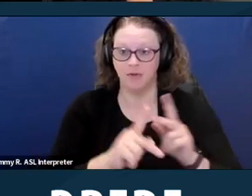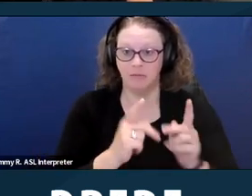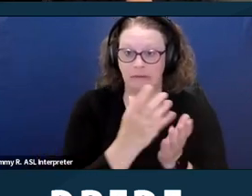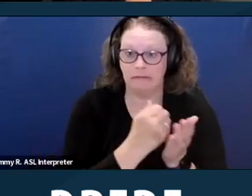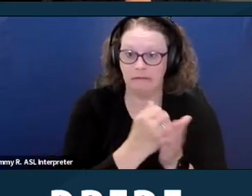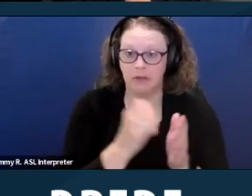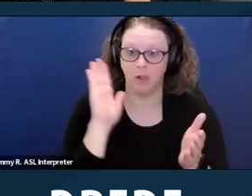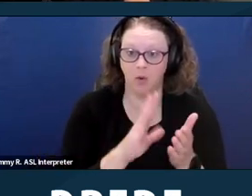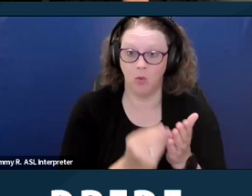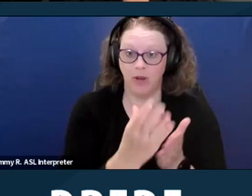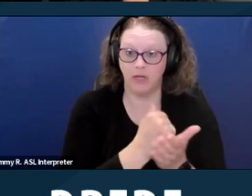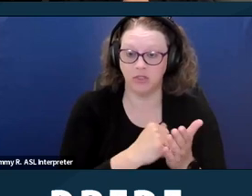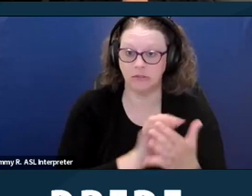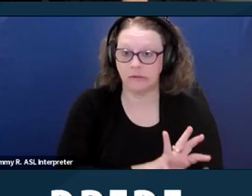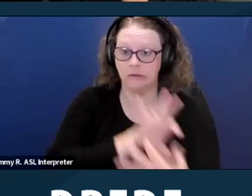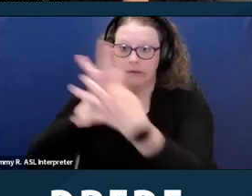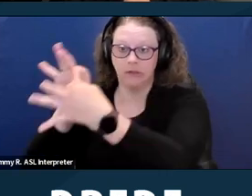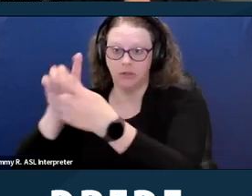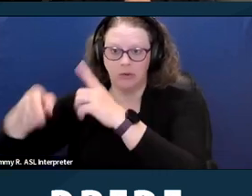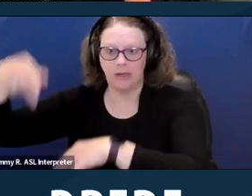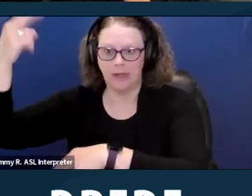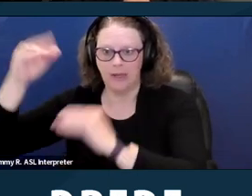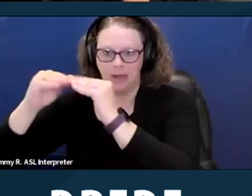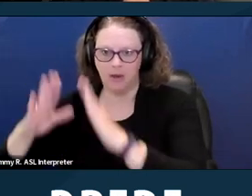It's estimated that 2.1 million households nationwide